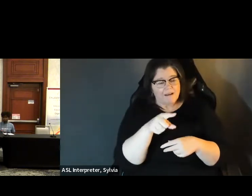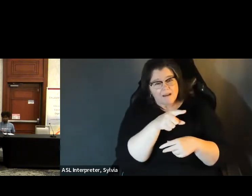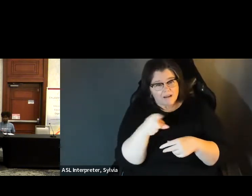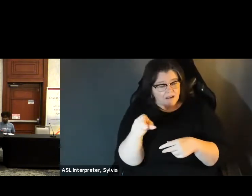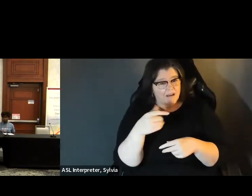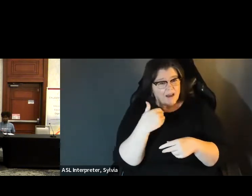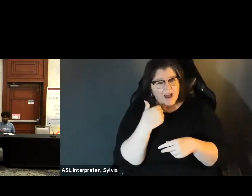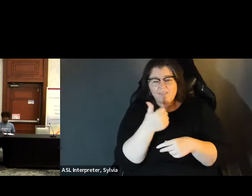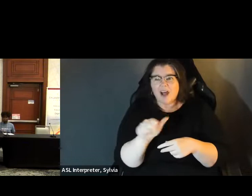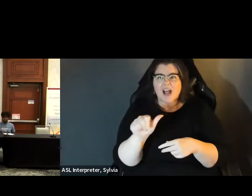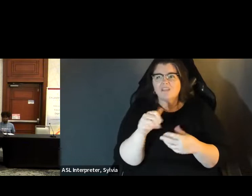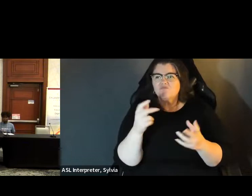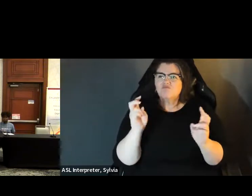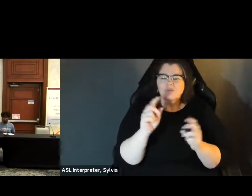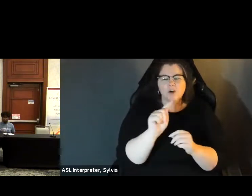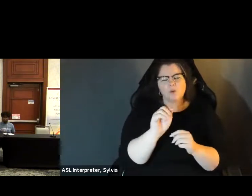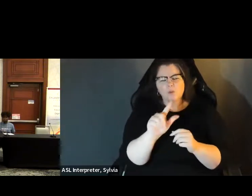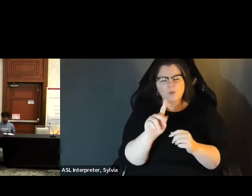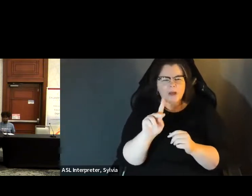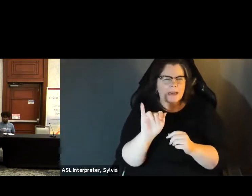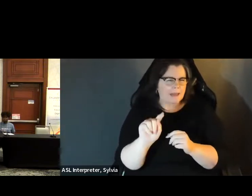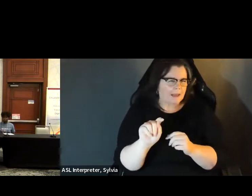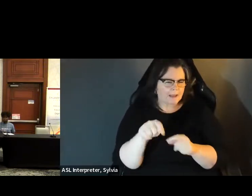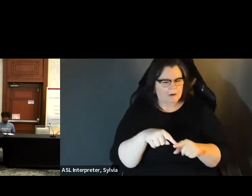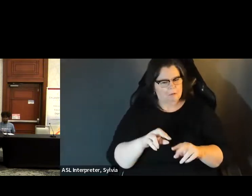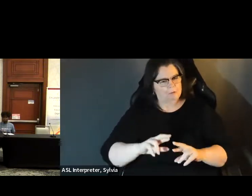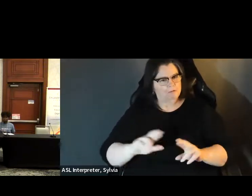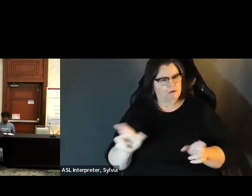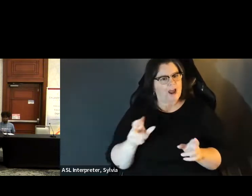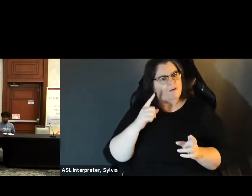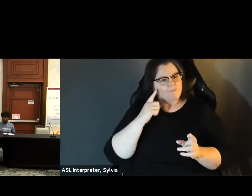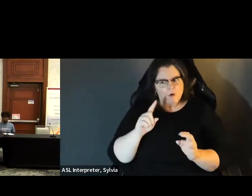of the panelists or organizations have a tool kit So I was just tossing that out and then Damian asks, Do any of the panelists or organizations have a toolkit that can be used to educate voters about.